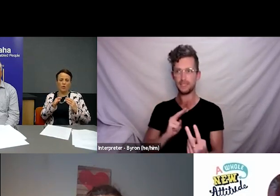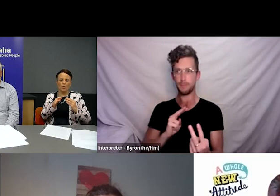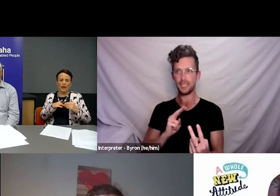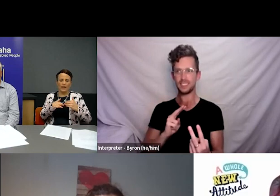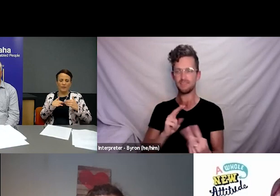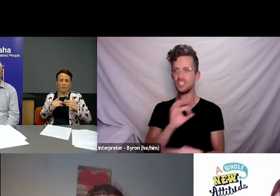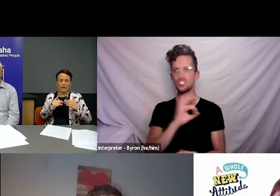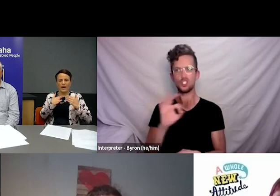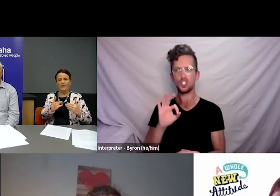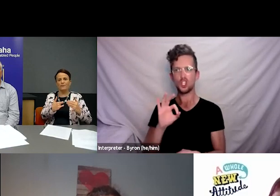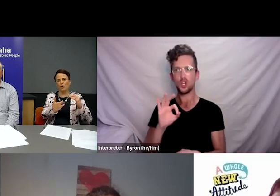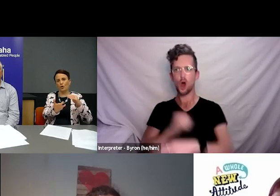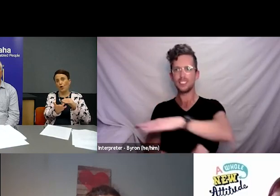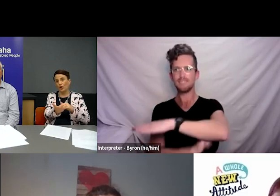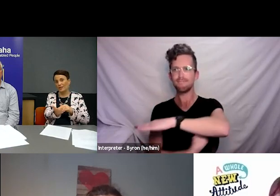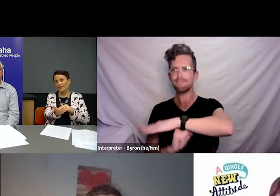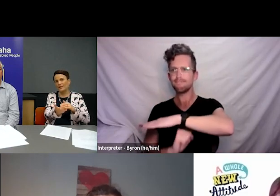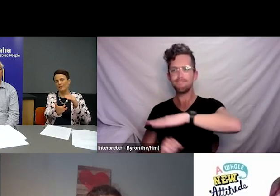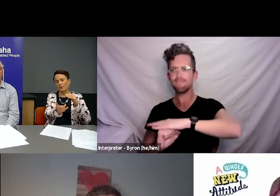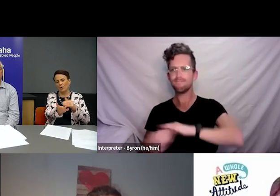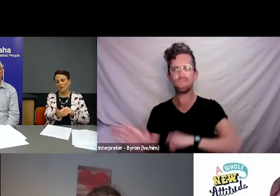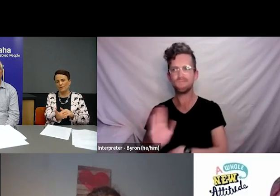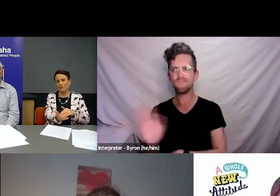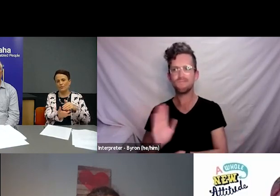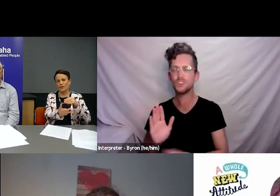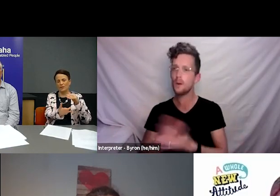We have gone into NEMA, have gone into Civil Defense.